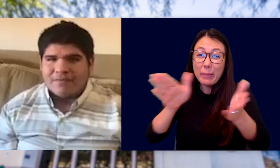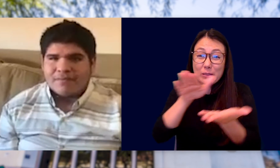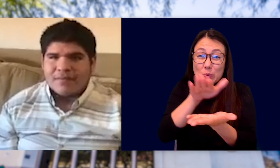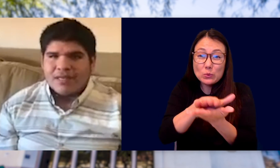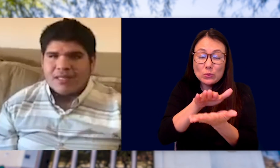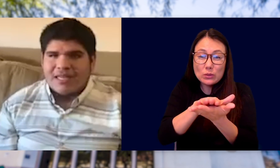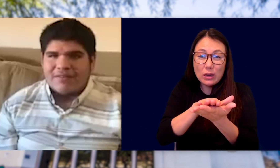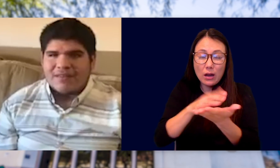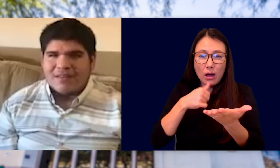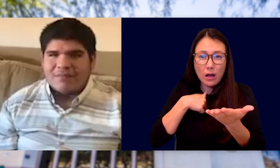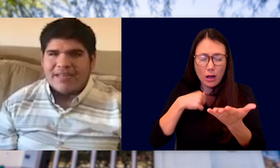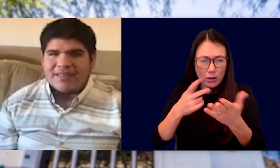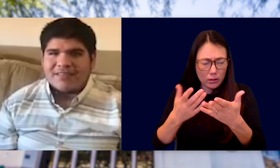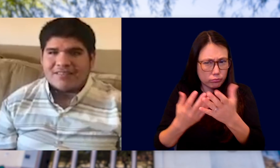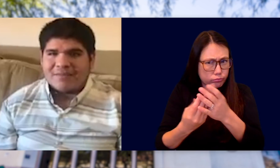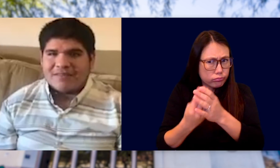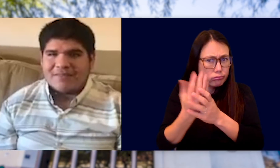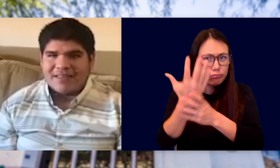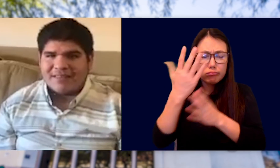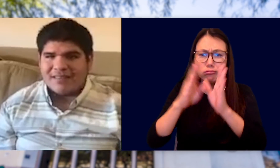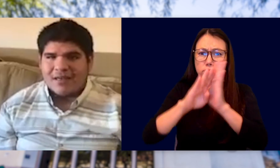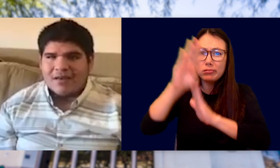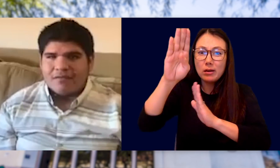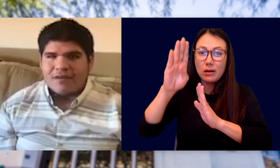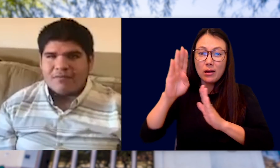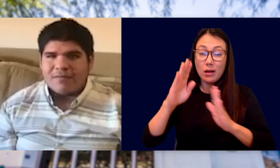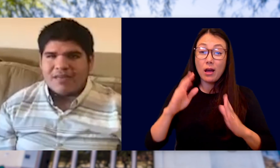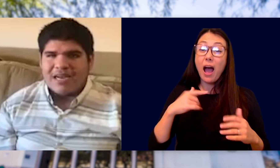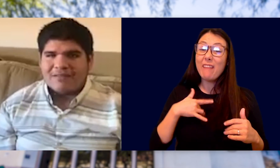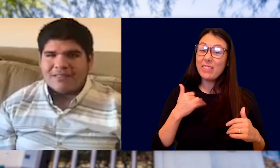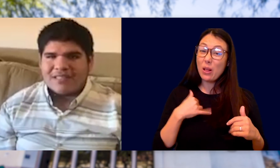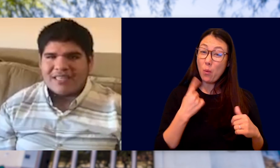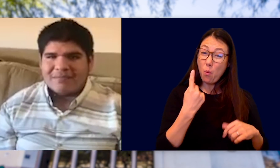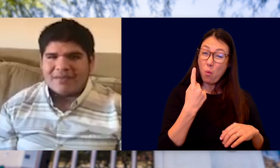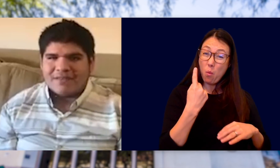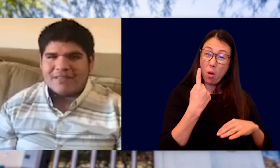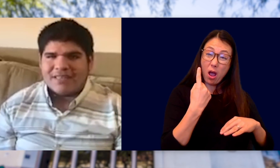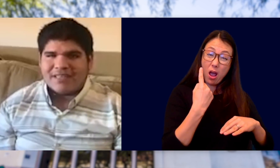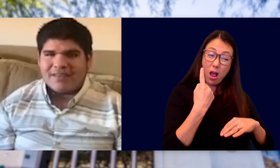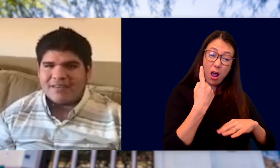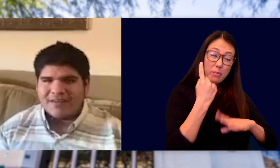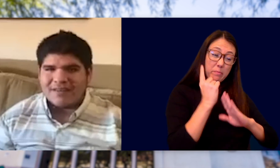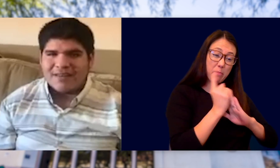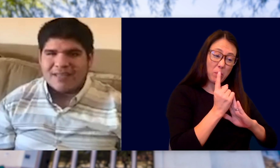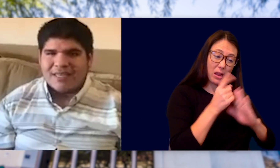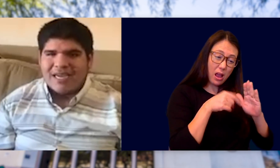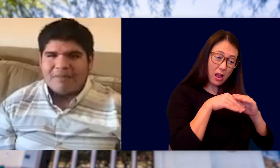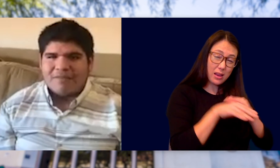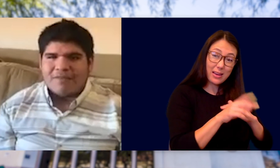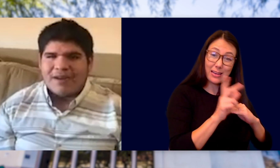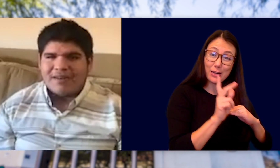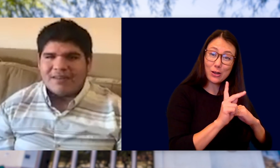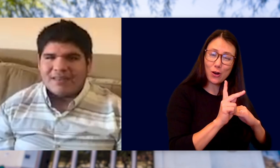LIFE HAS GONE BY EXTREMELY FAST. ONE MOMENT I WAS ATTENDING MY FIRST DAY IN KINDERGARTEN AND BEFORE I KNEW IT